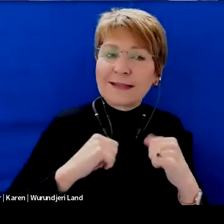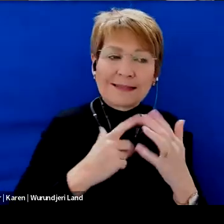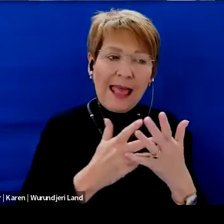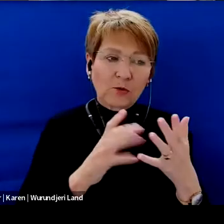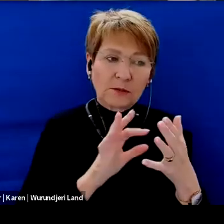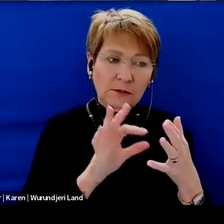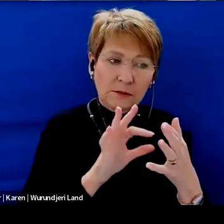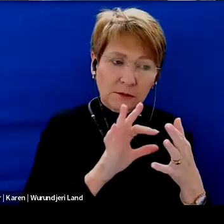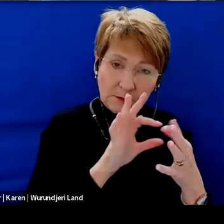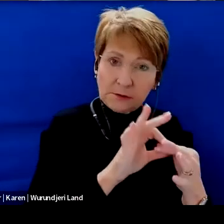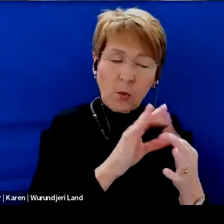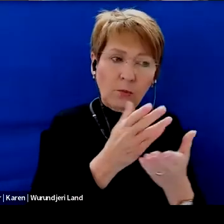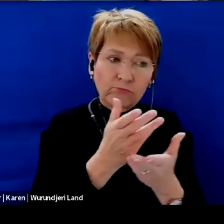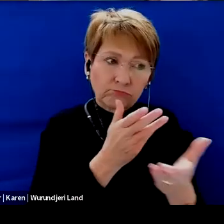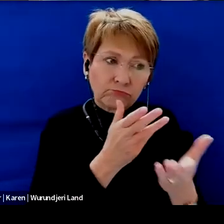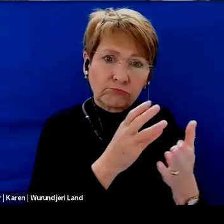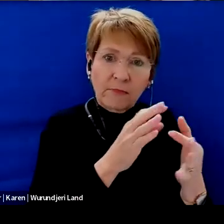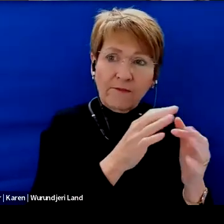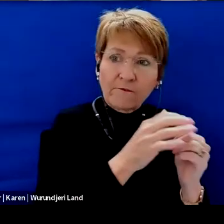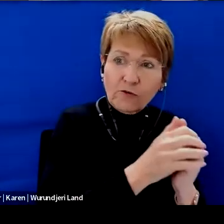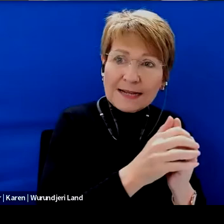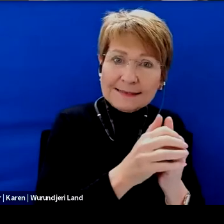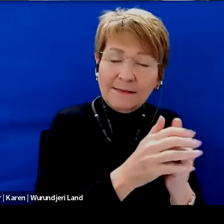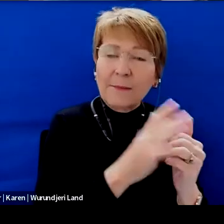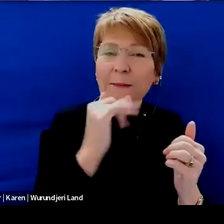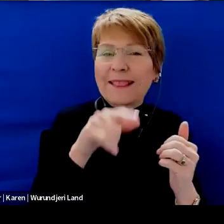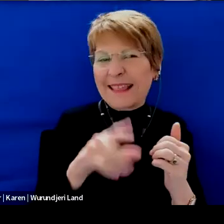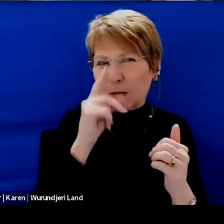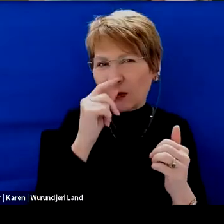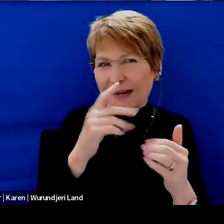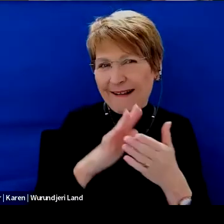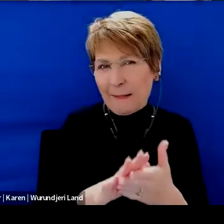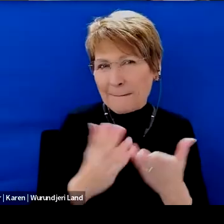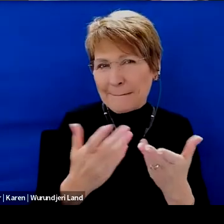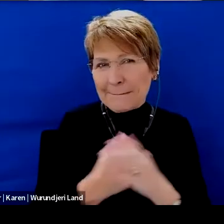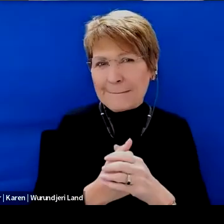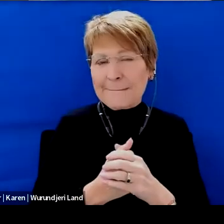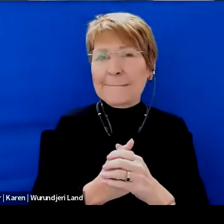kinds of things so that's I guess, really, one thing that could kind of help with that.